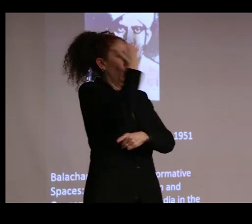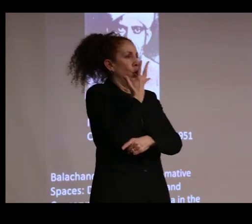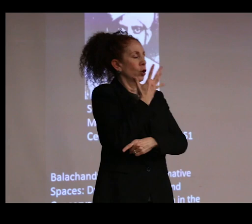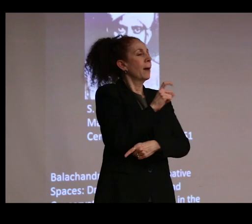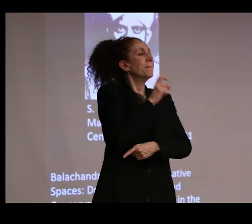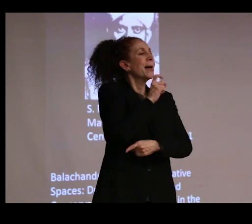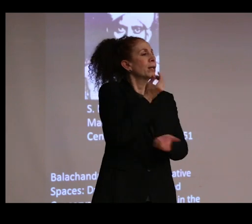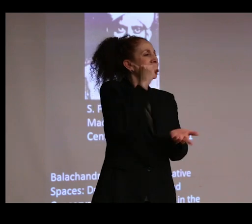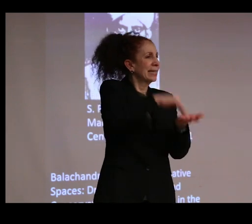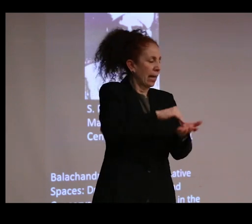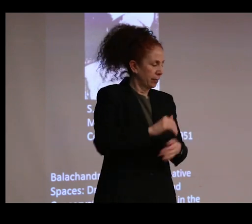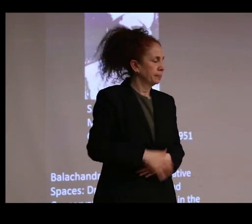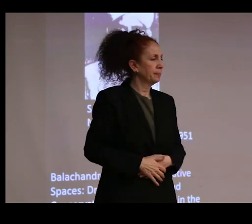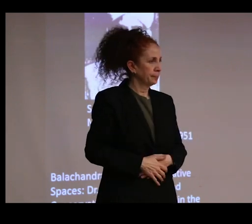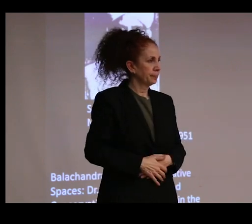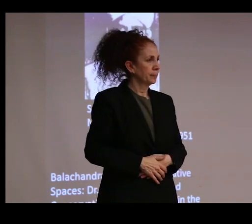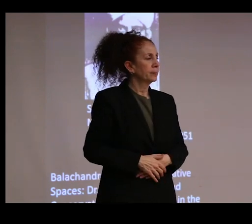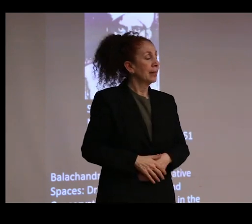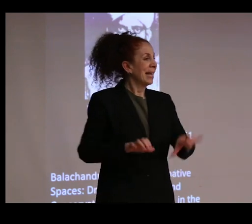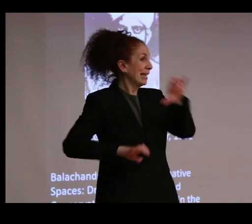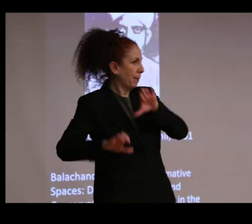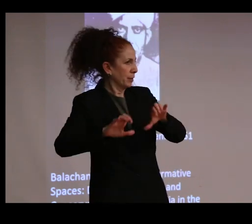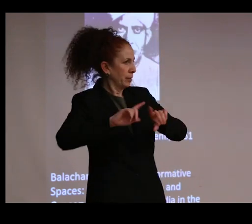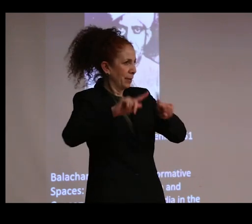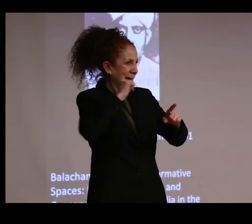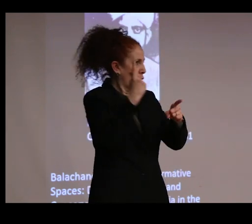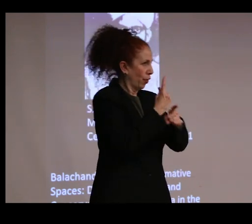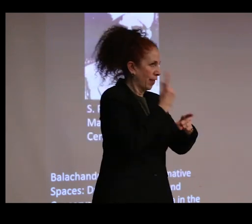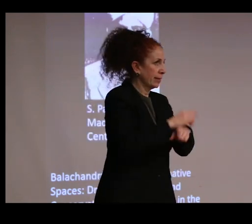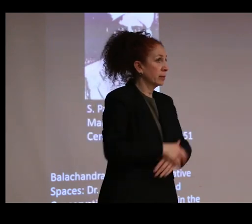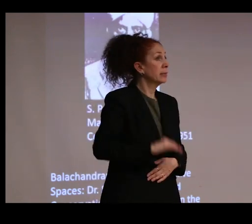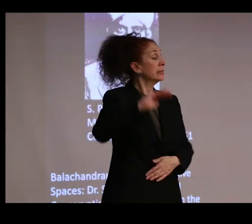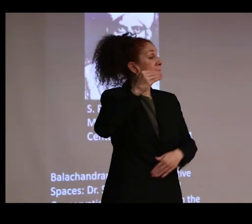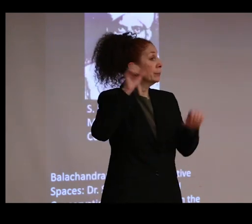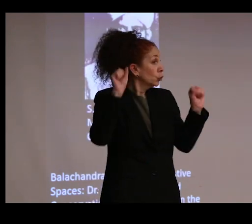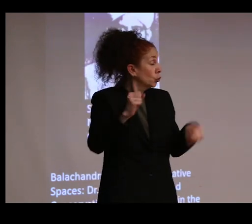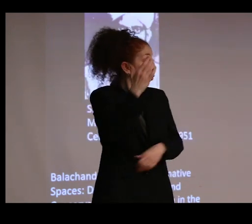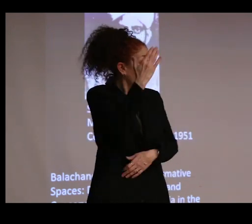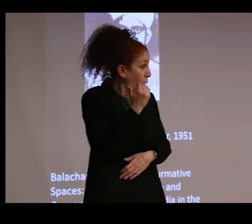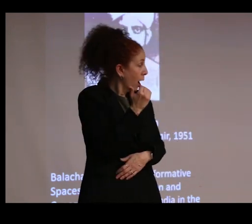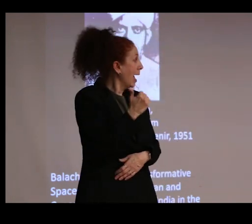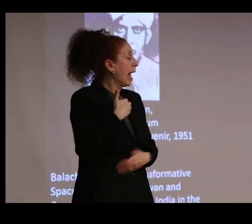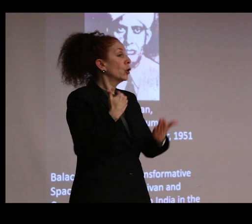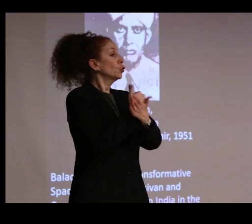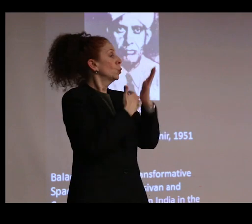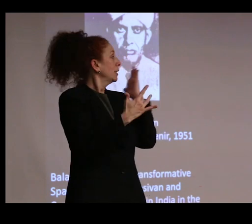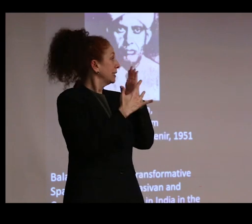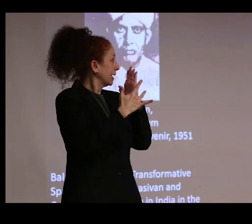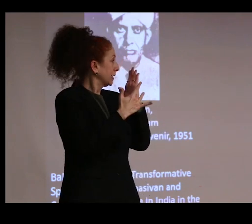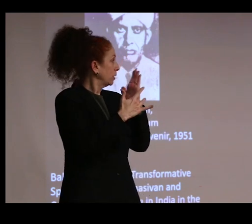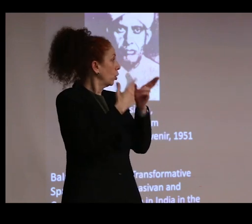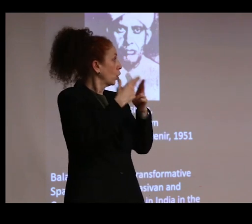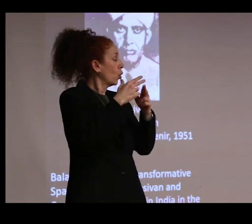Well, OK, chemically, not alchemically. And this was possible because of the development of a new technique called electrolytic reduction,